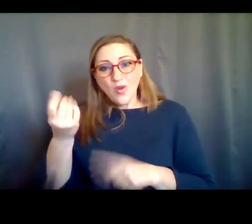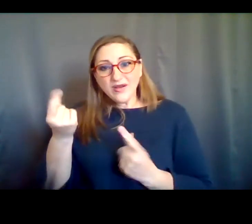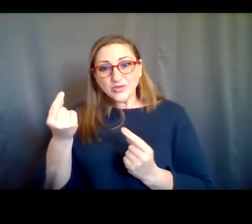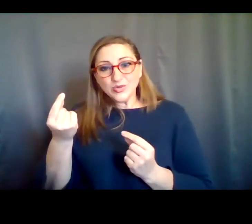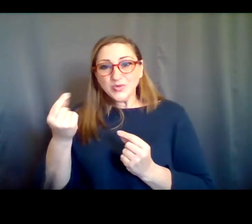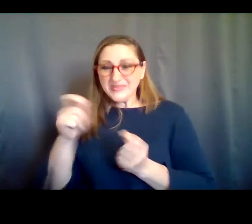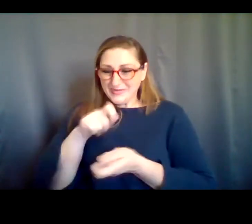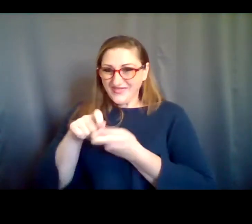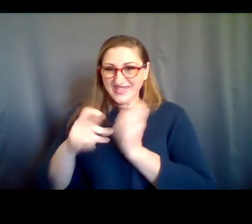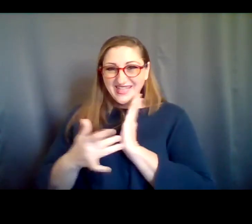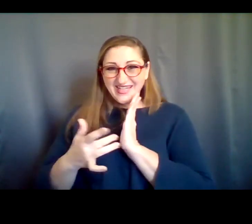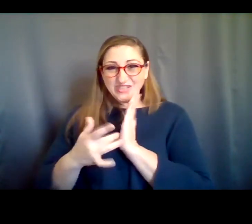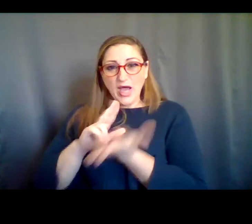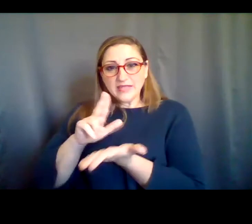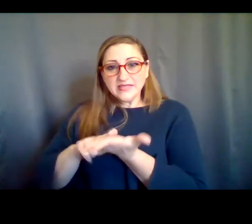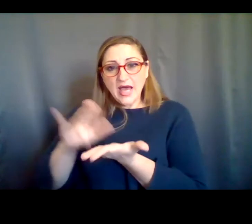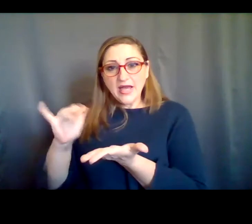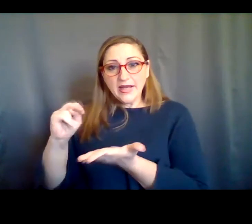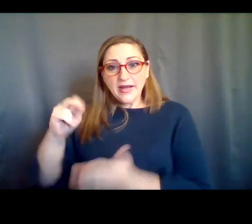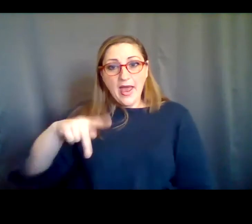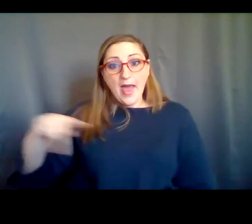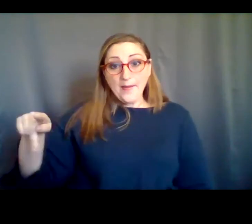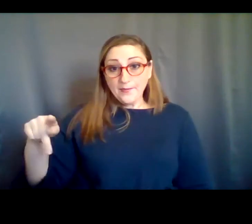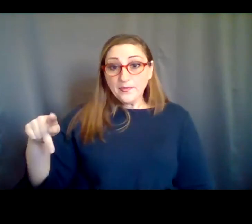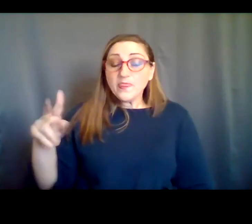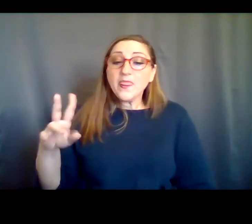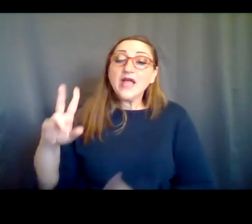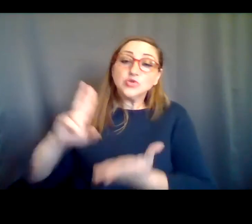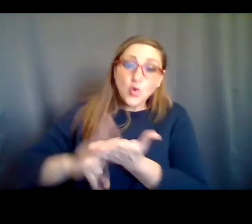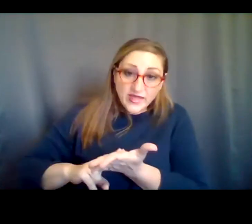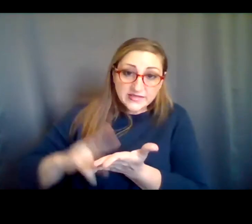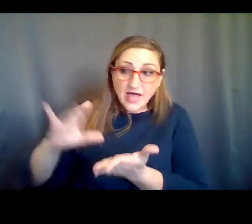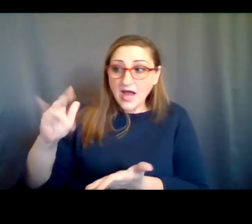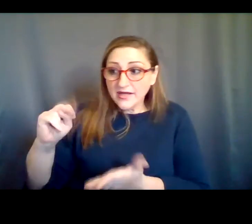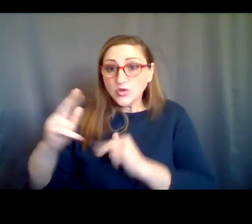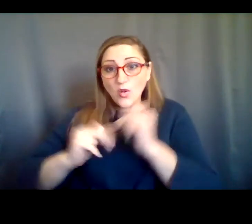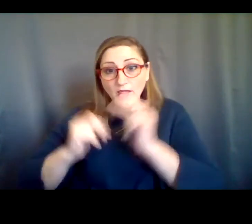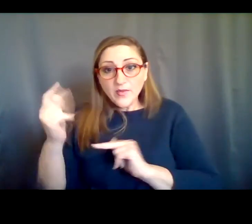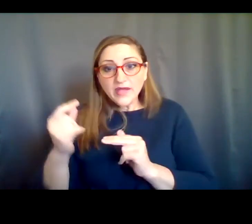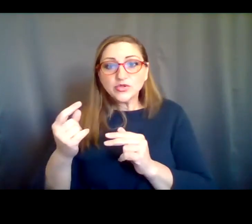specific technology, it's called Sign- In App. We use that technology for folks to sign into the building